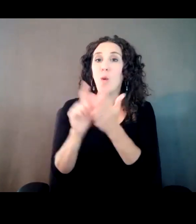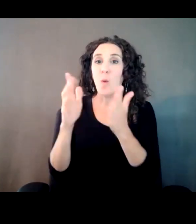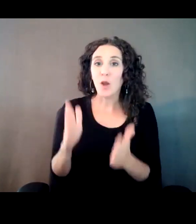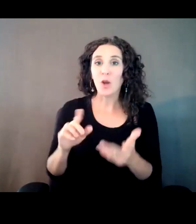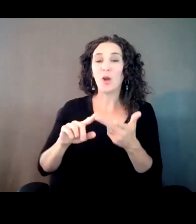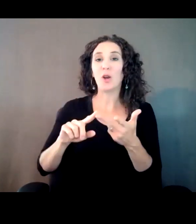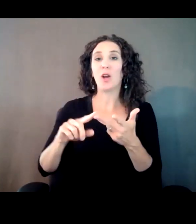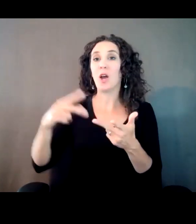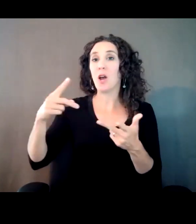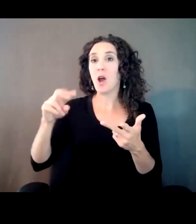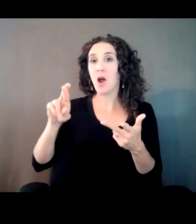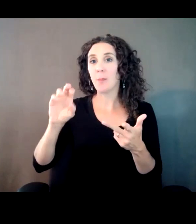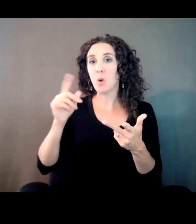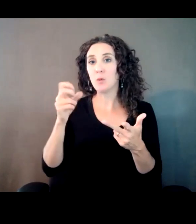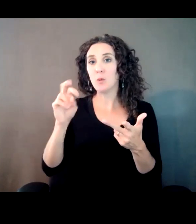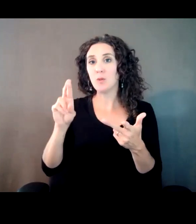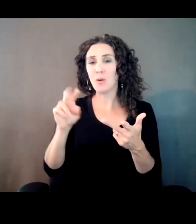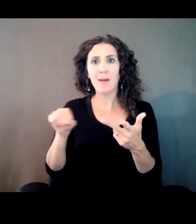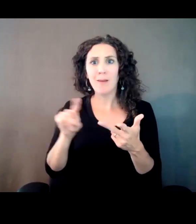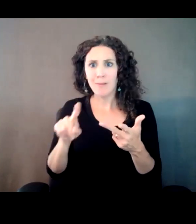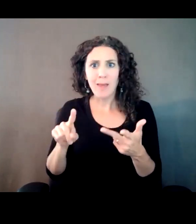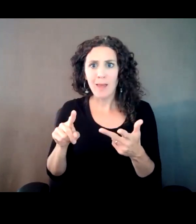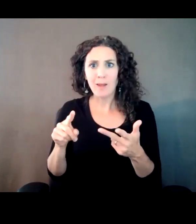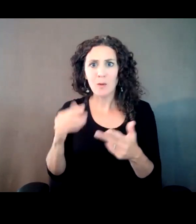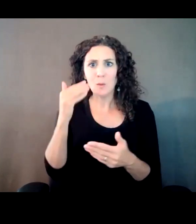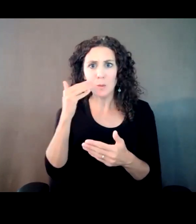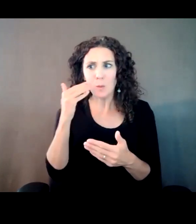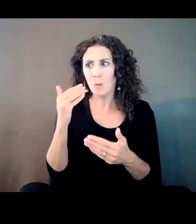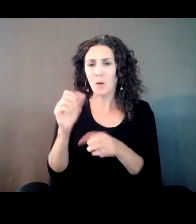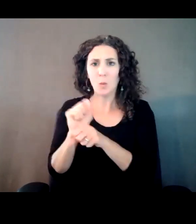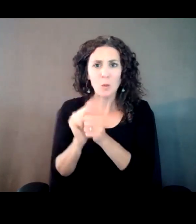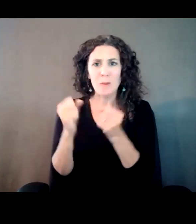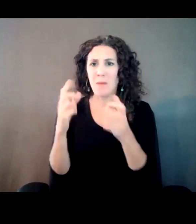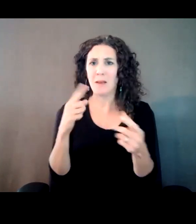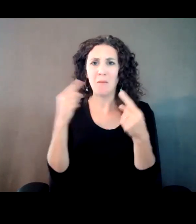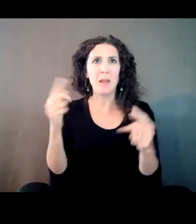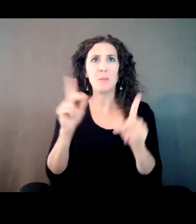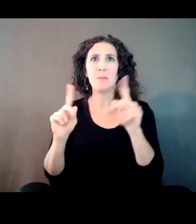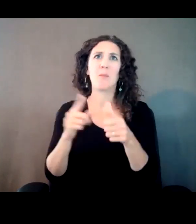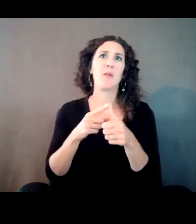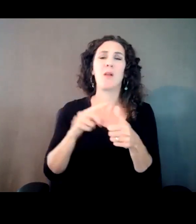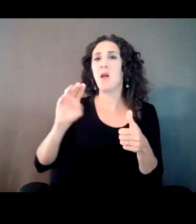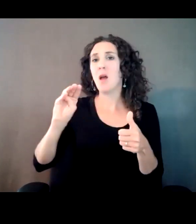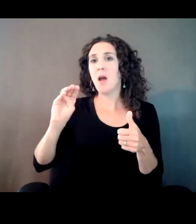a team that had gotten deals for Maroon 5, John Mayer, Rihanna had produced some of -- they